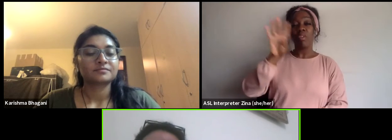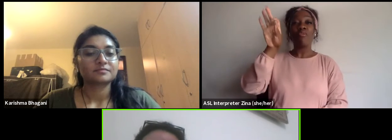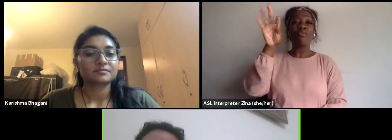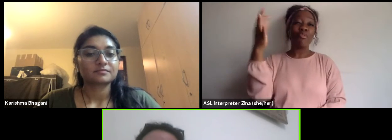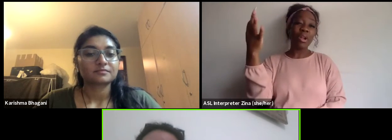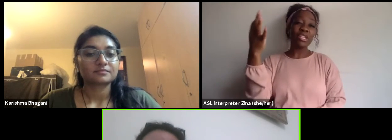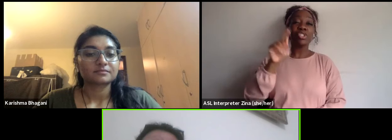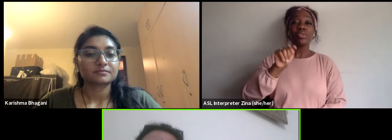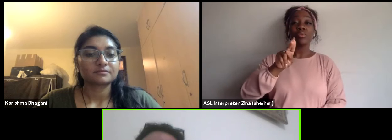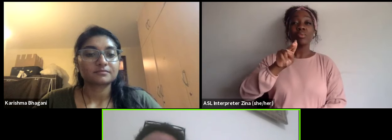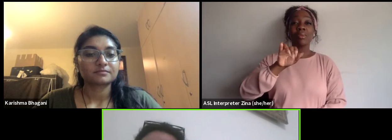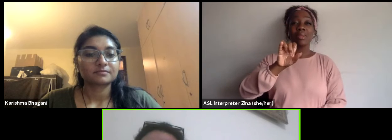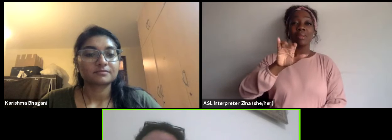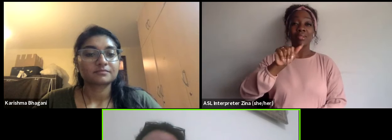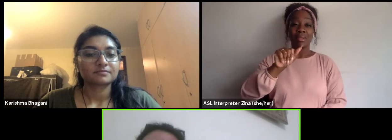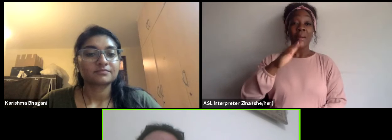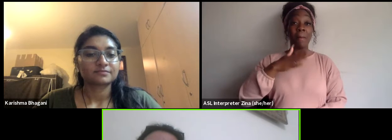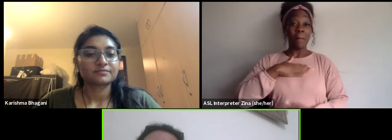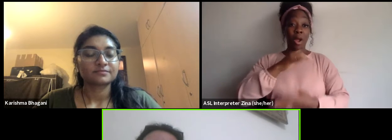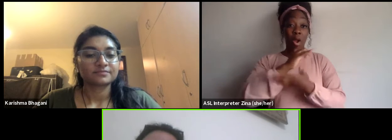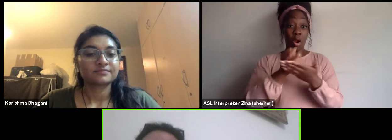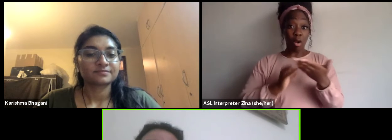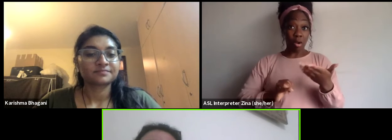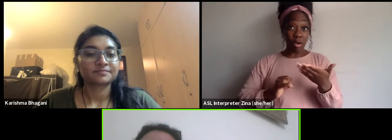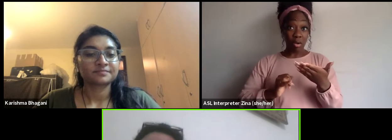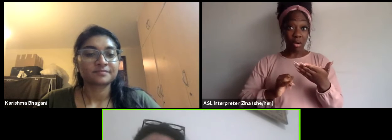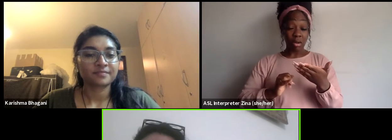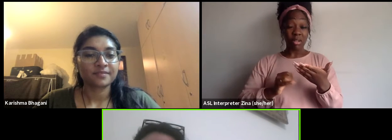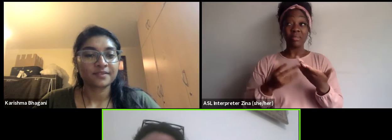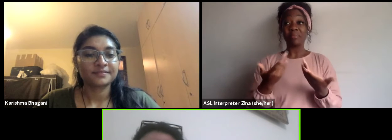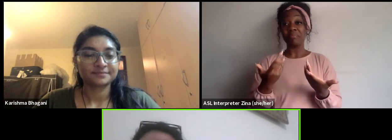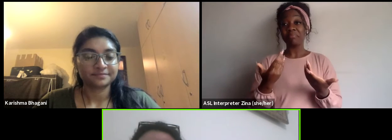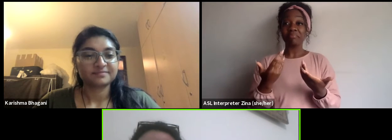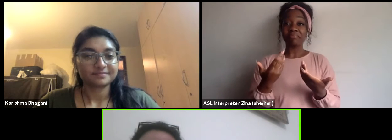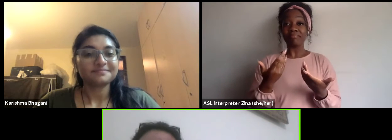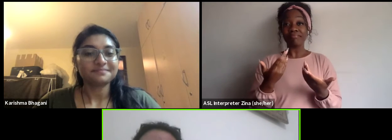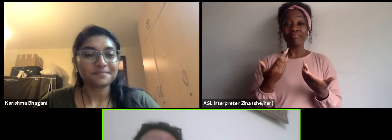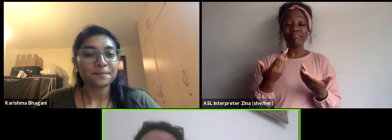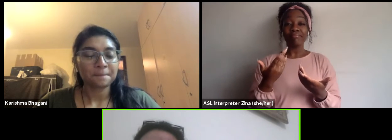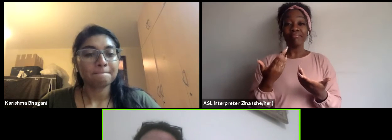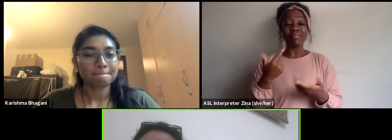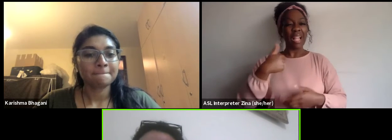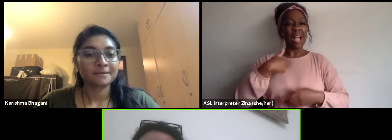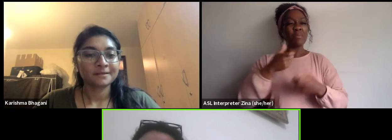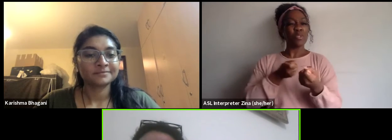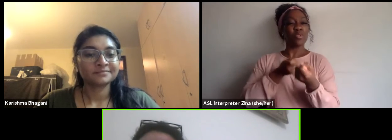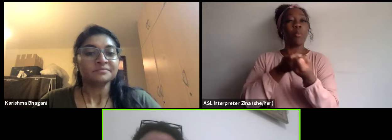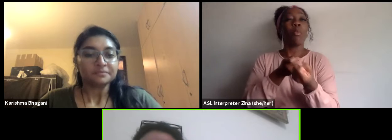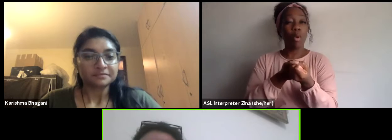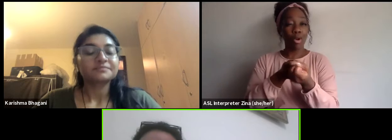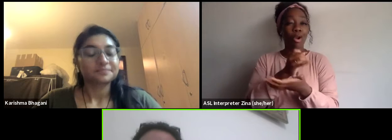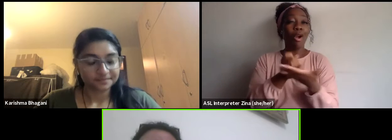I am not practicing art, I am supporting arts. I am an archeologist by training